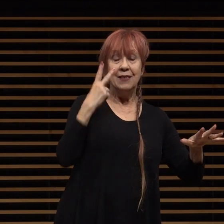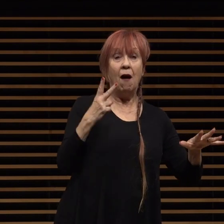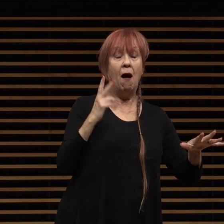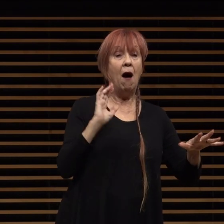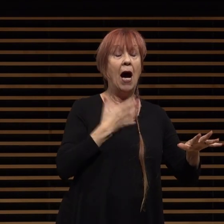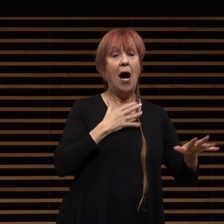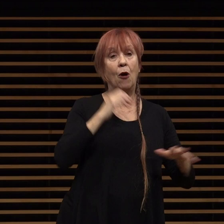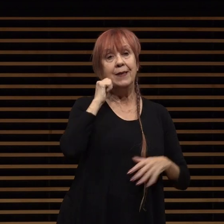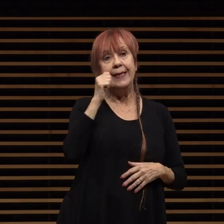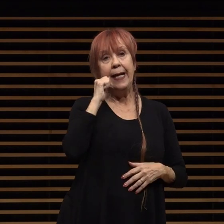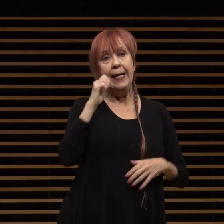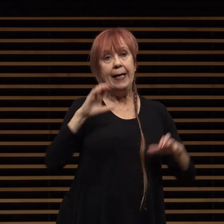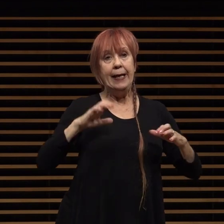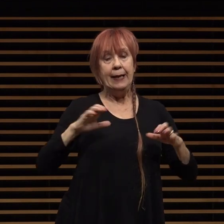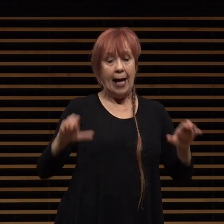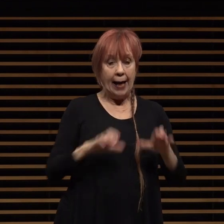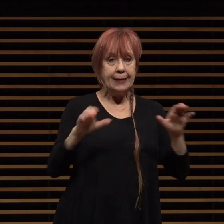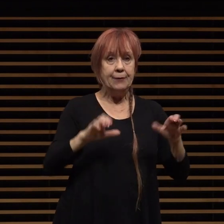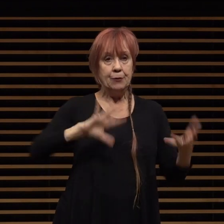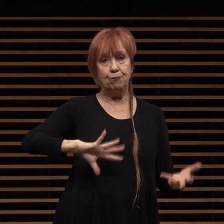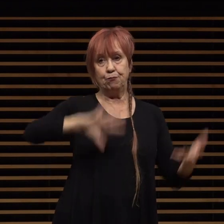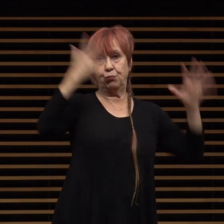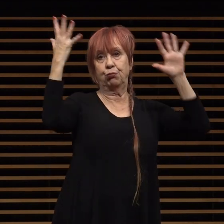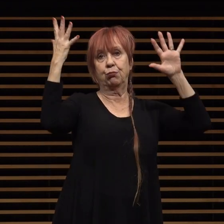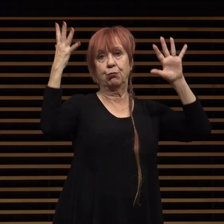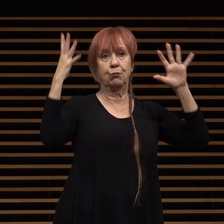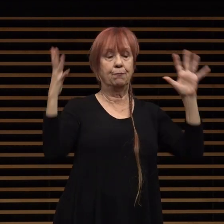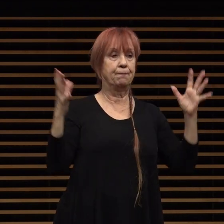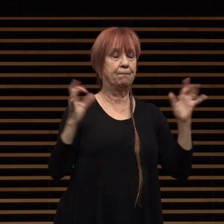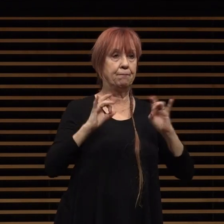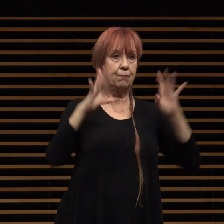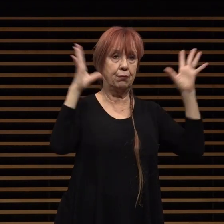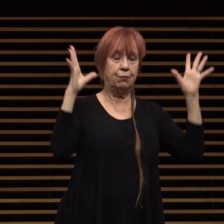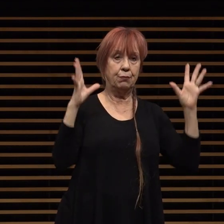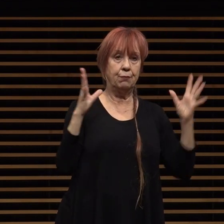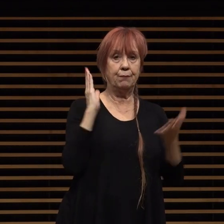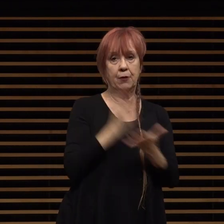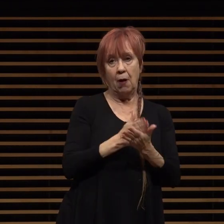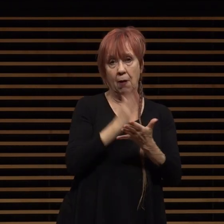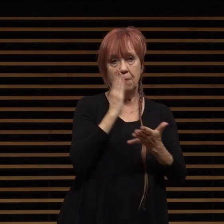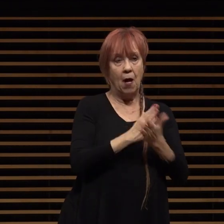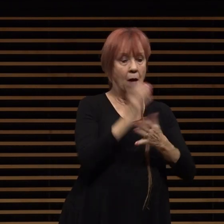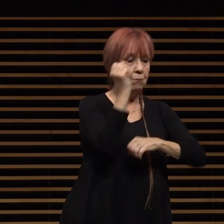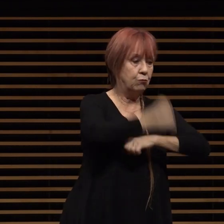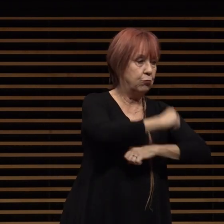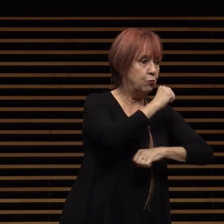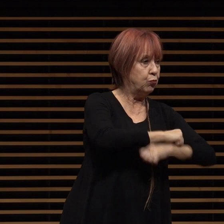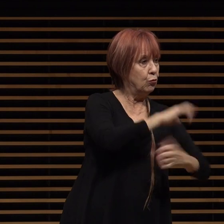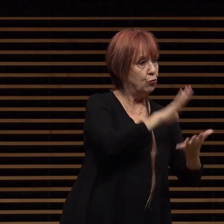activities upended disrupted and dis or discontinued